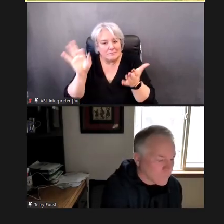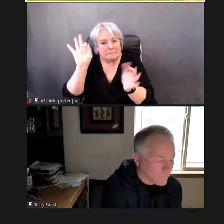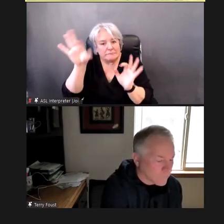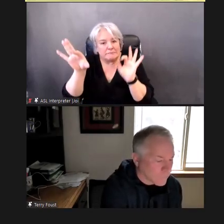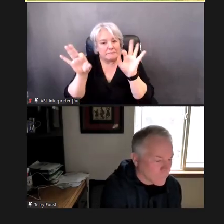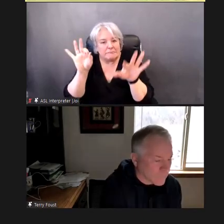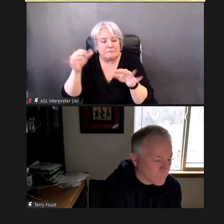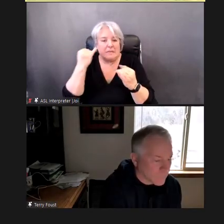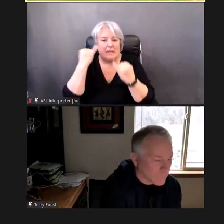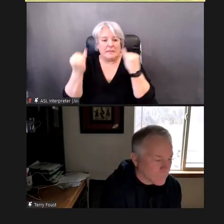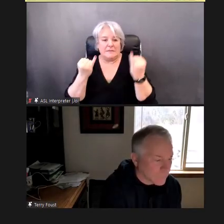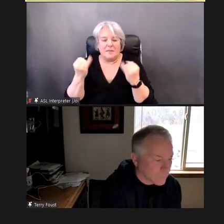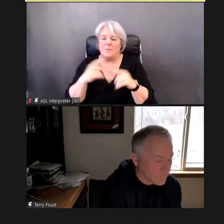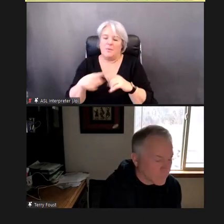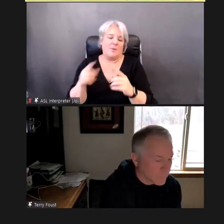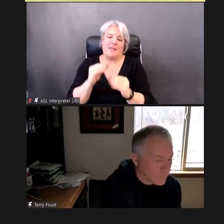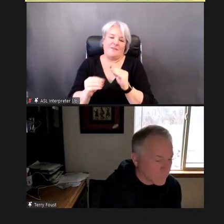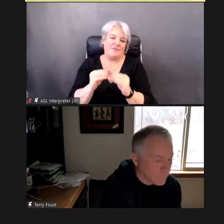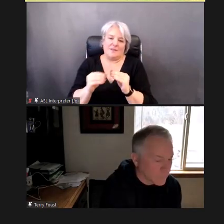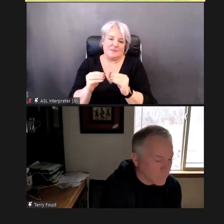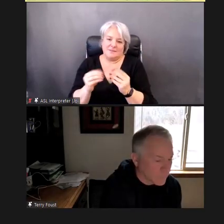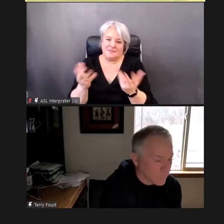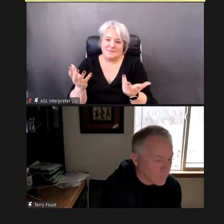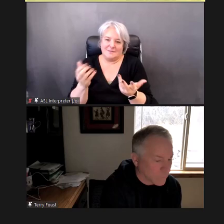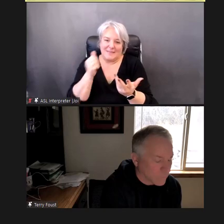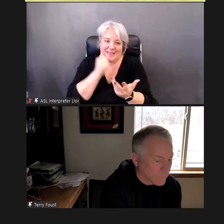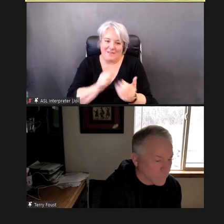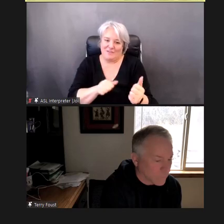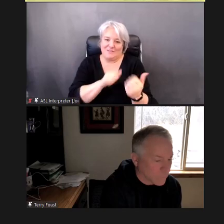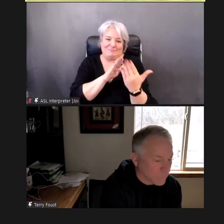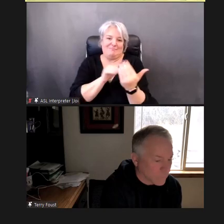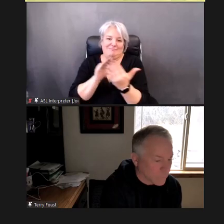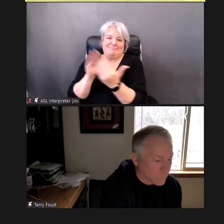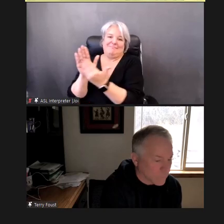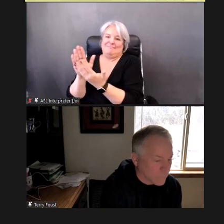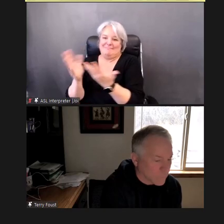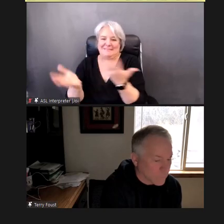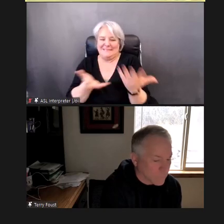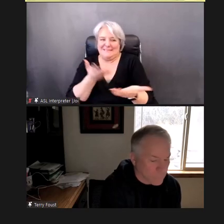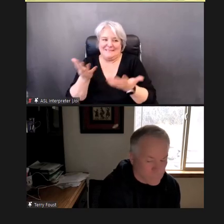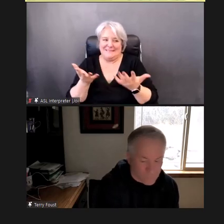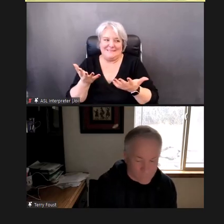can't fix every single challenge you run into. We're going to do our best, So let's start off...